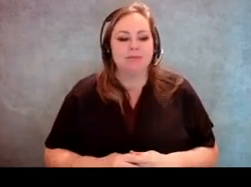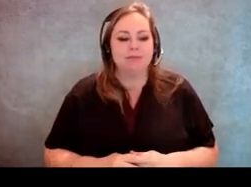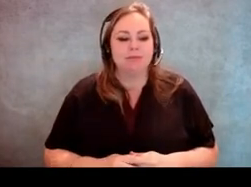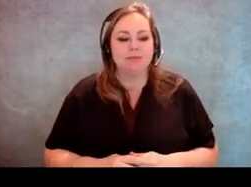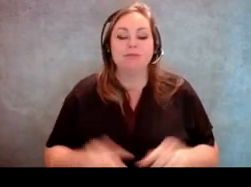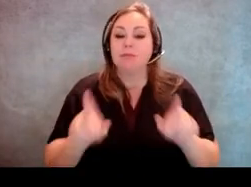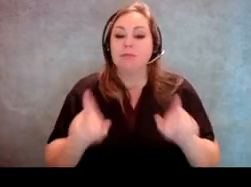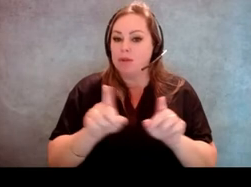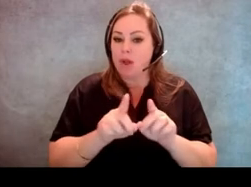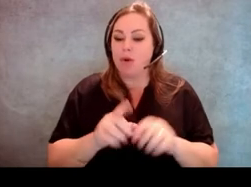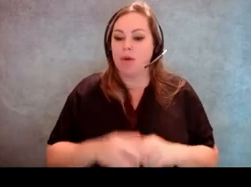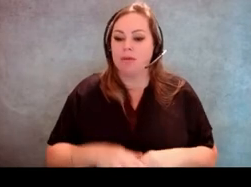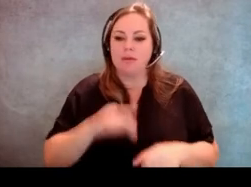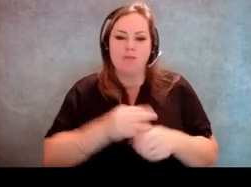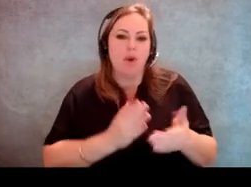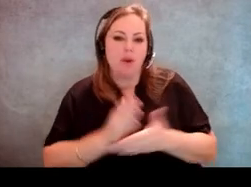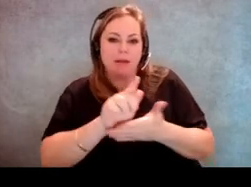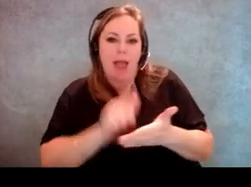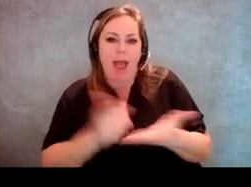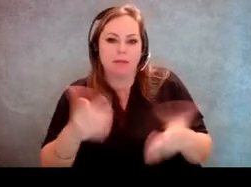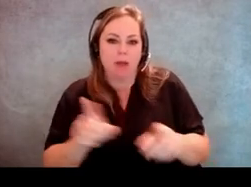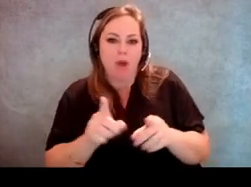[Jeff Miller] The Voting Rights Act also gives us some.